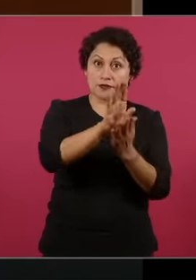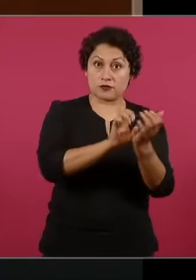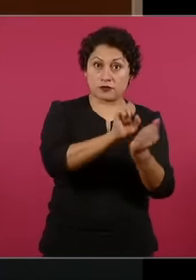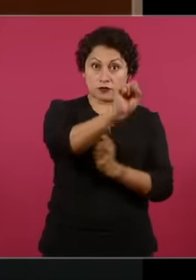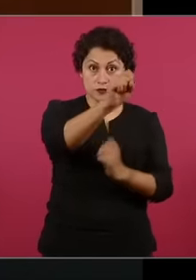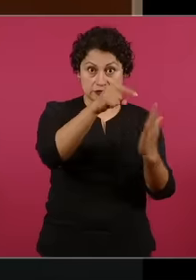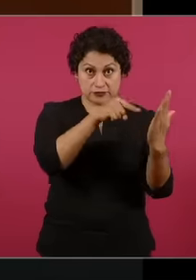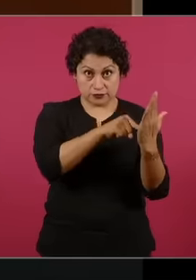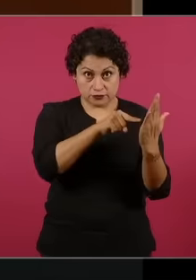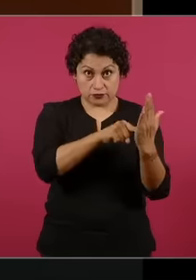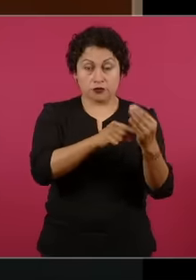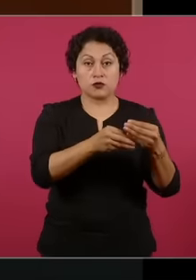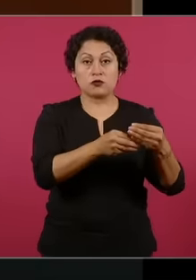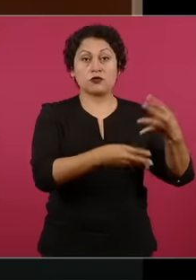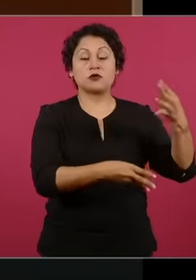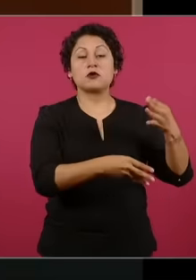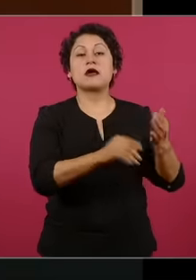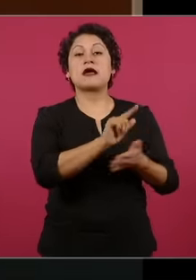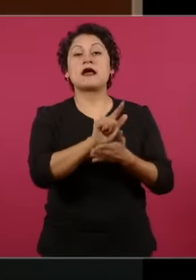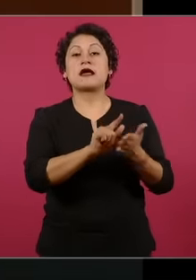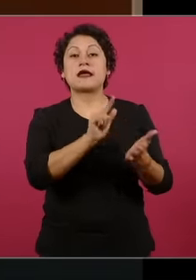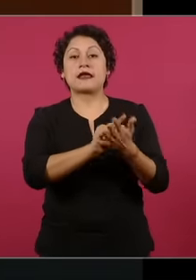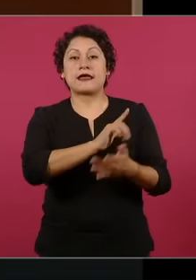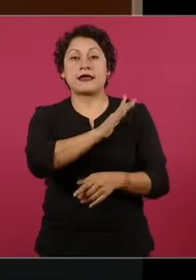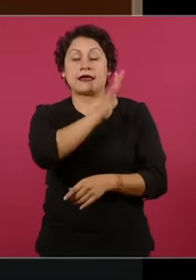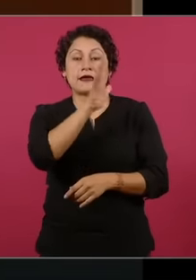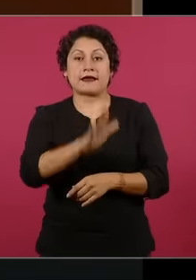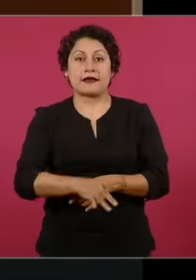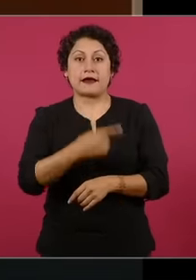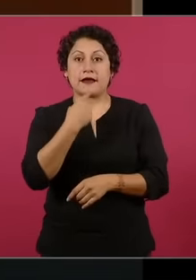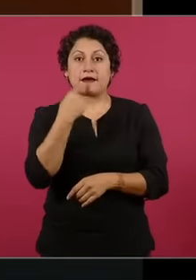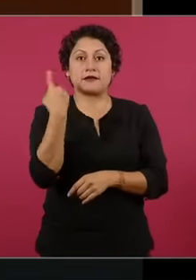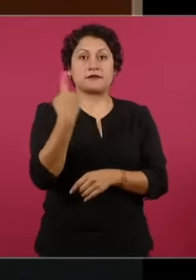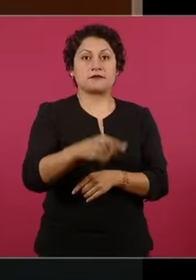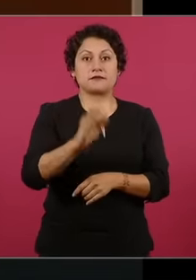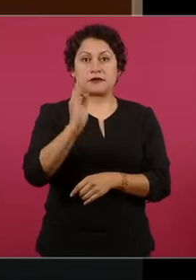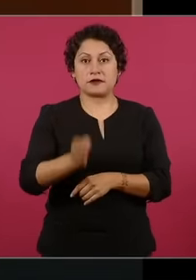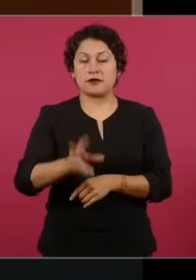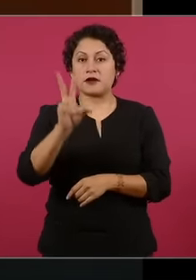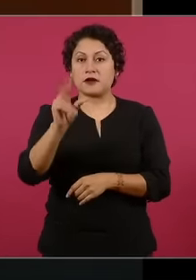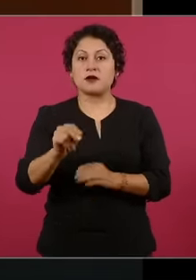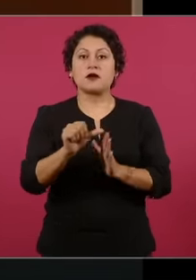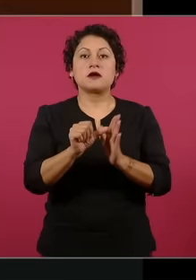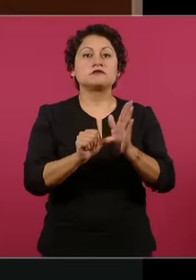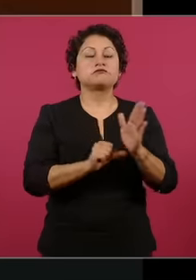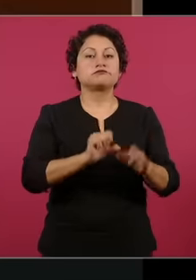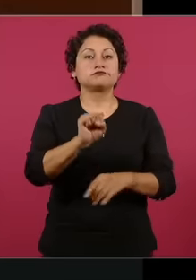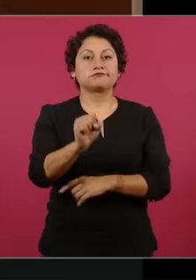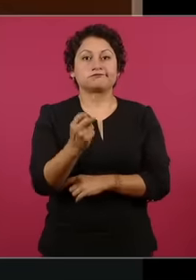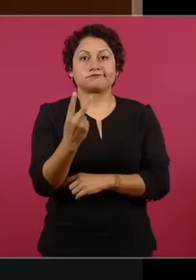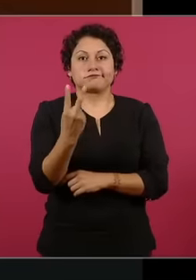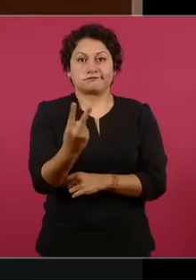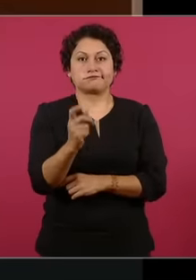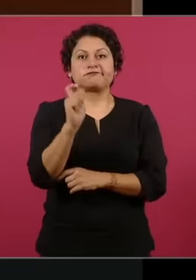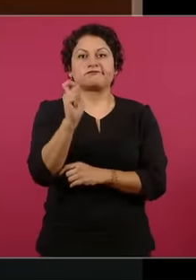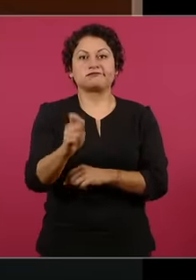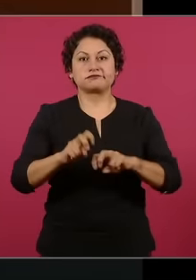62 of the General Law of means of challenge The superior chamber is the only authority empowered